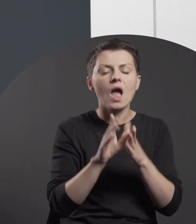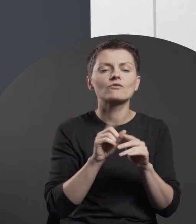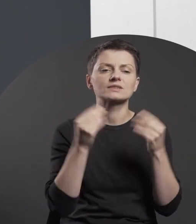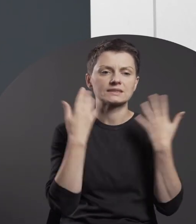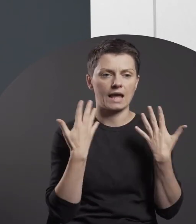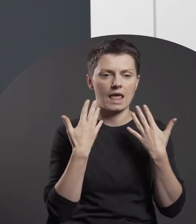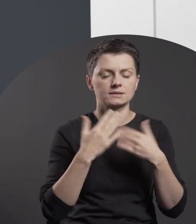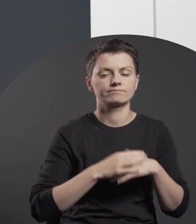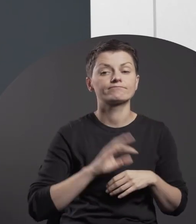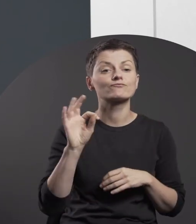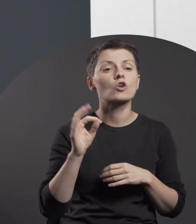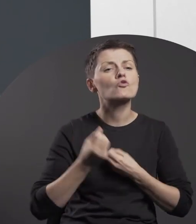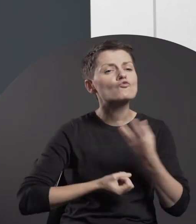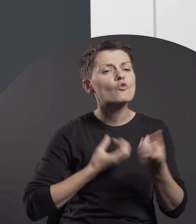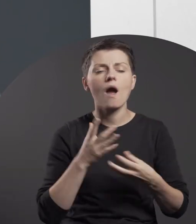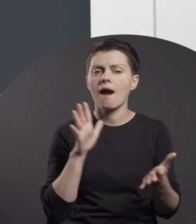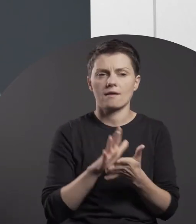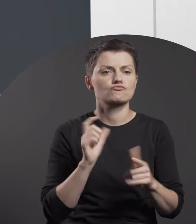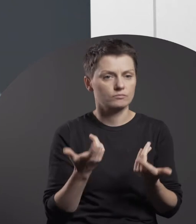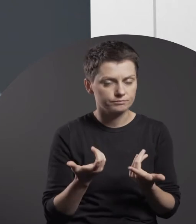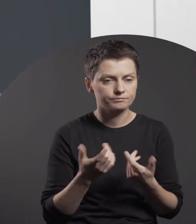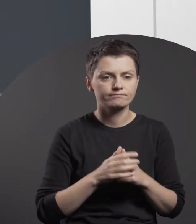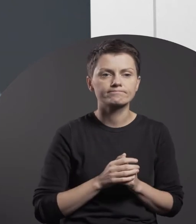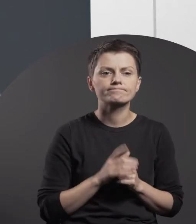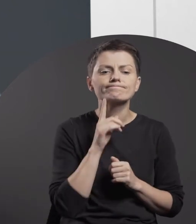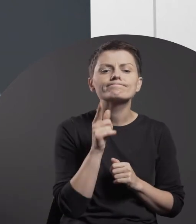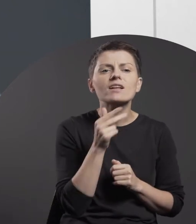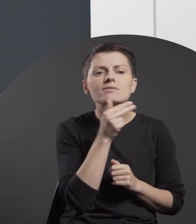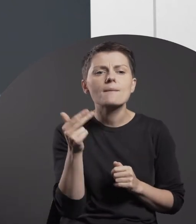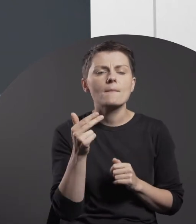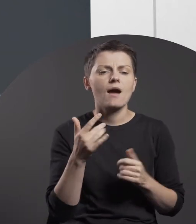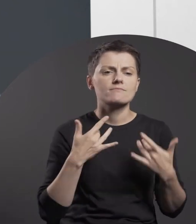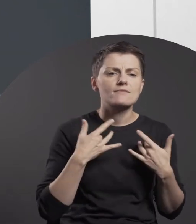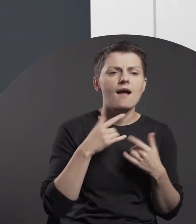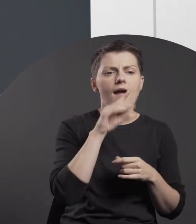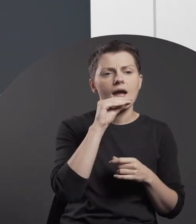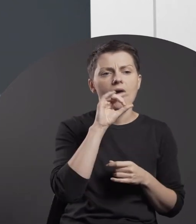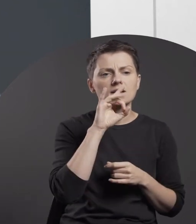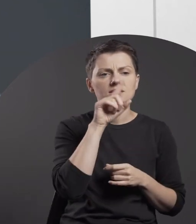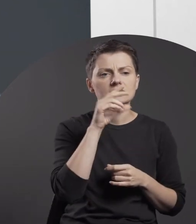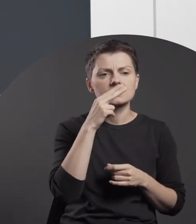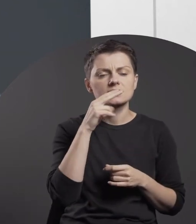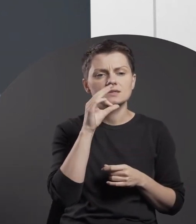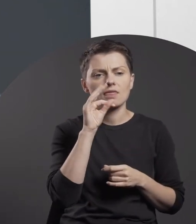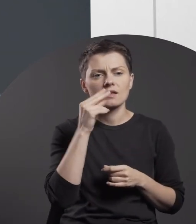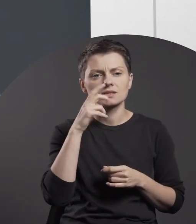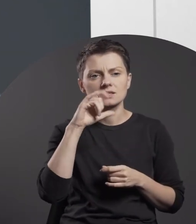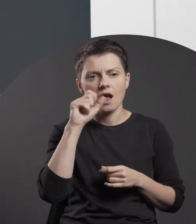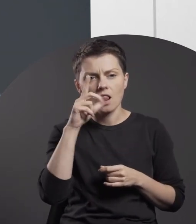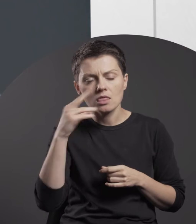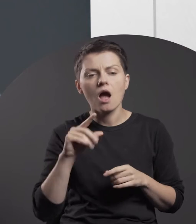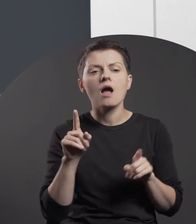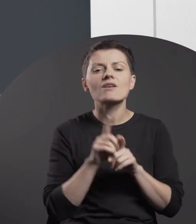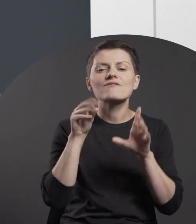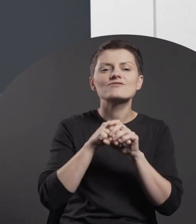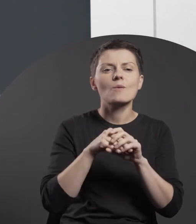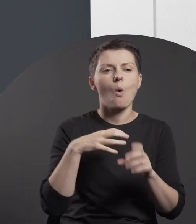His work is characterized by existential themes, a sense of humour and the grotesque.